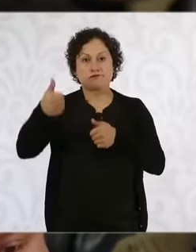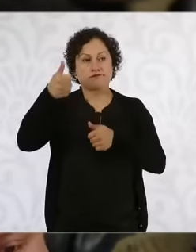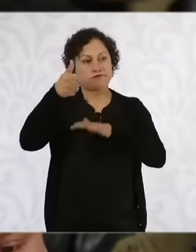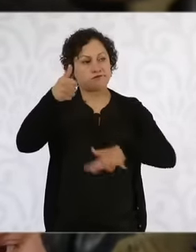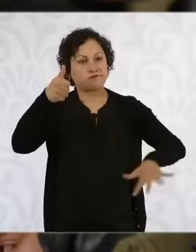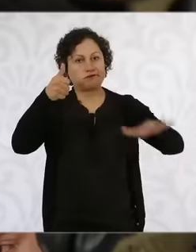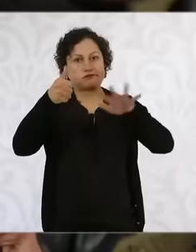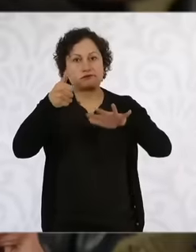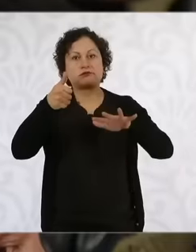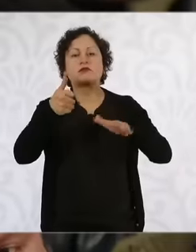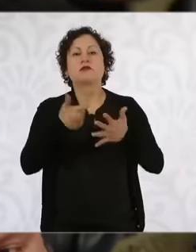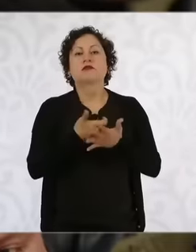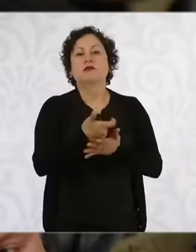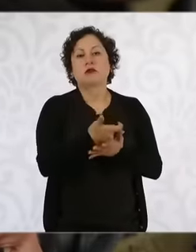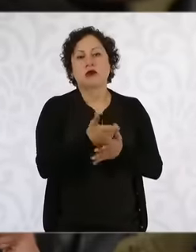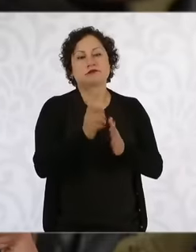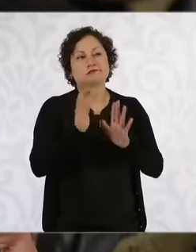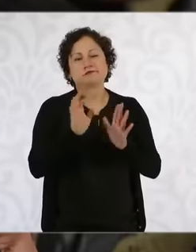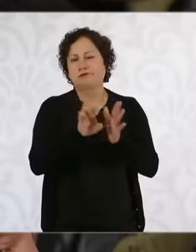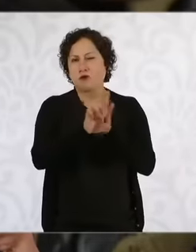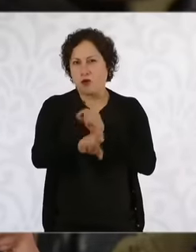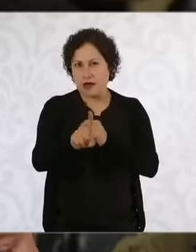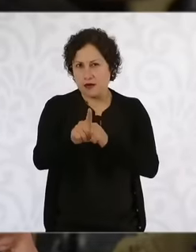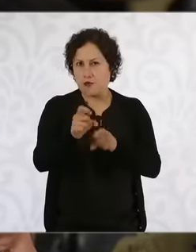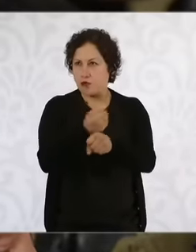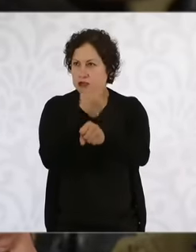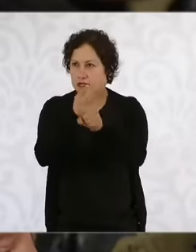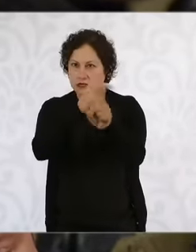the Federal Government does not work in any other ministry. Well, a